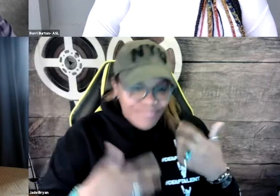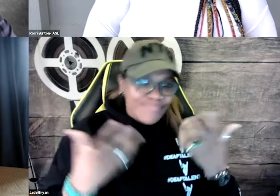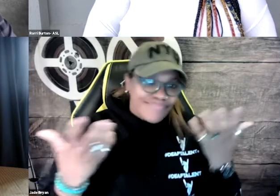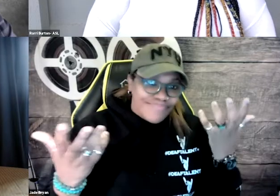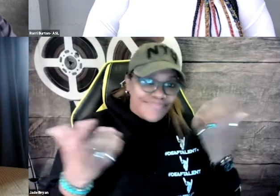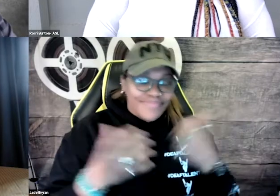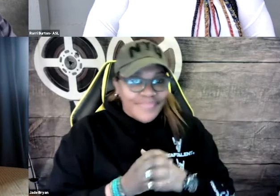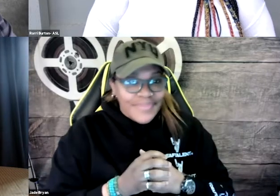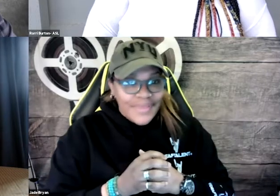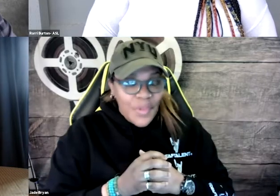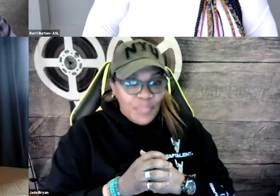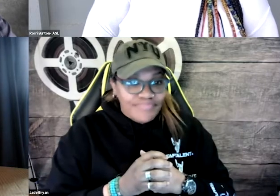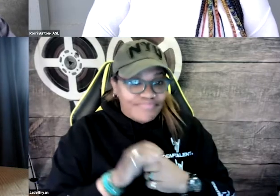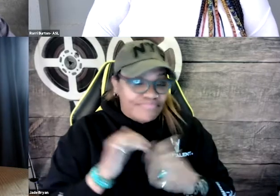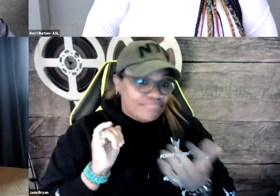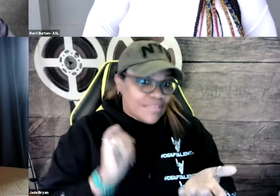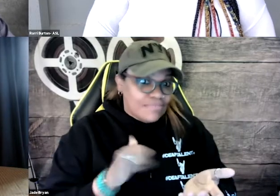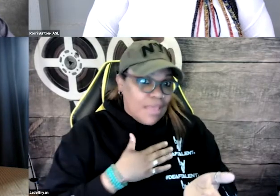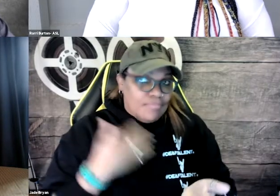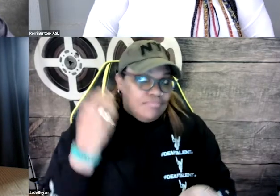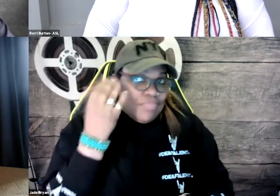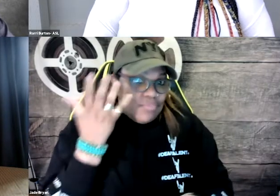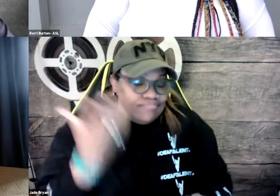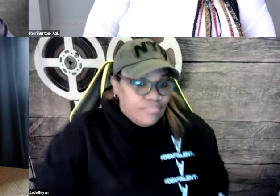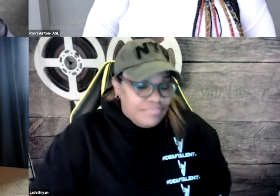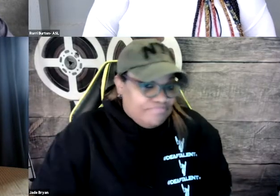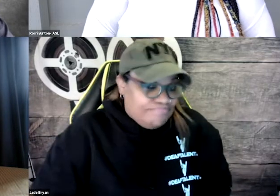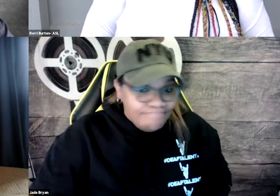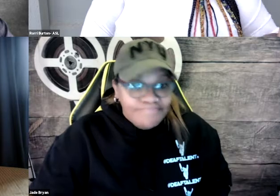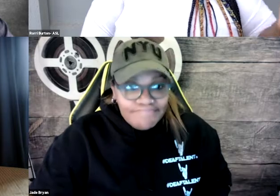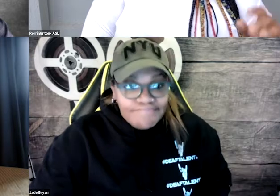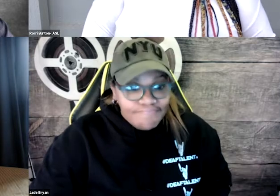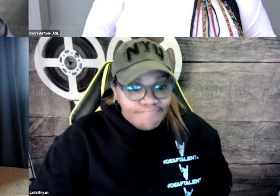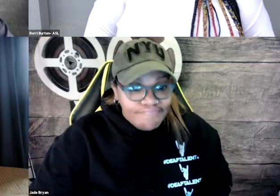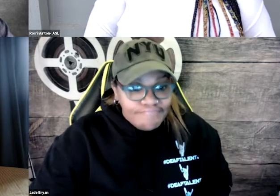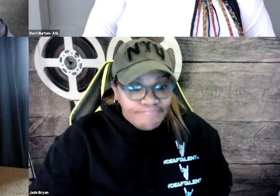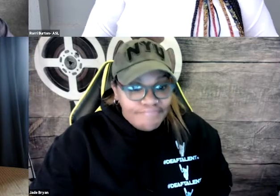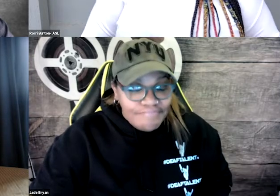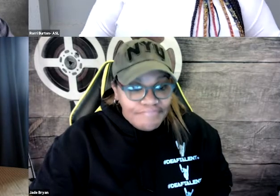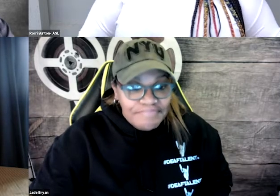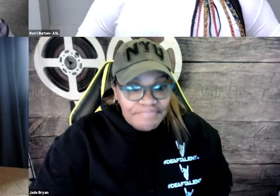making sure that there's nothing missed. Having a live human. That's my thought. That's my experience, at least.